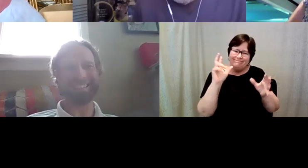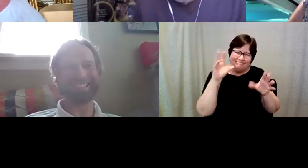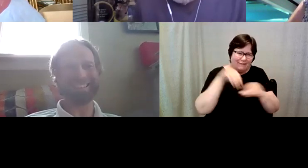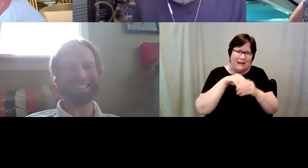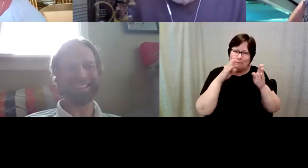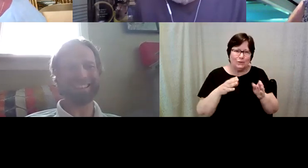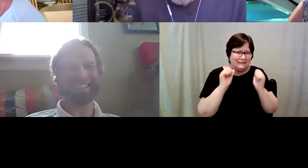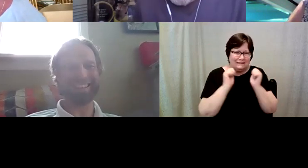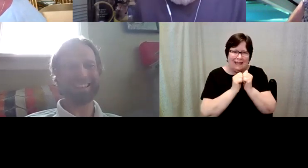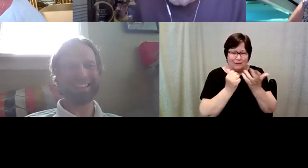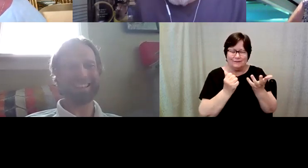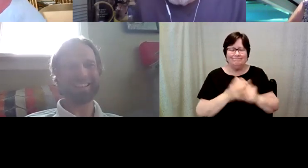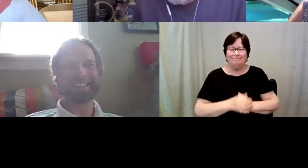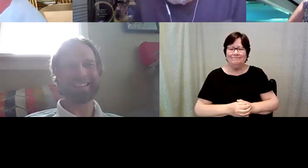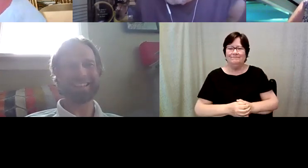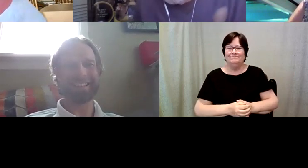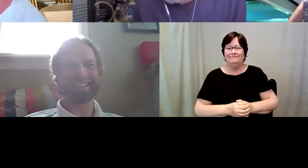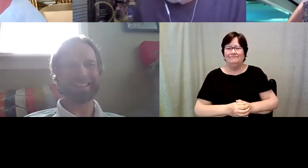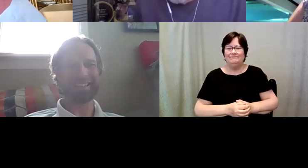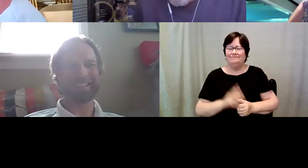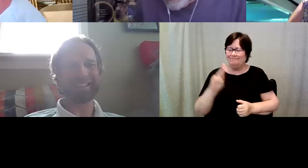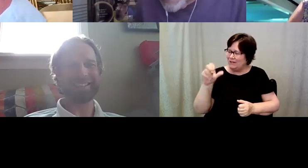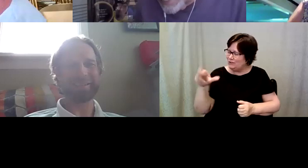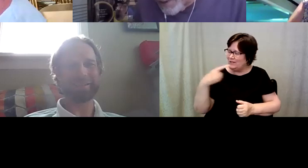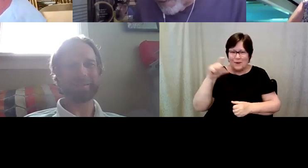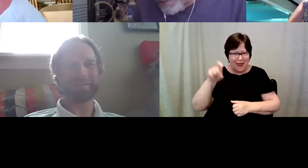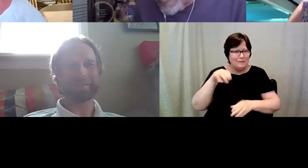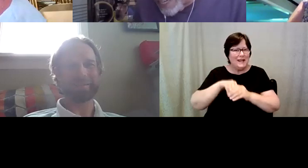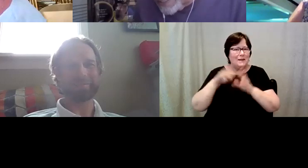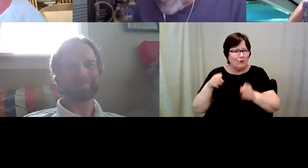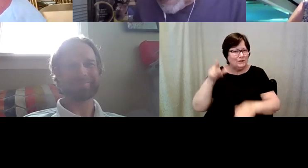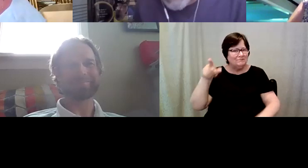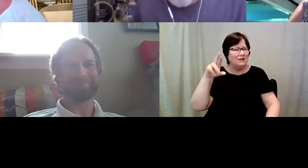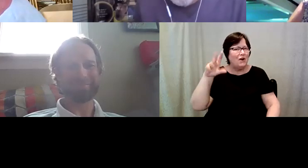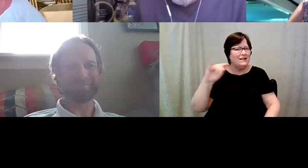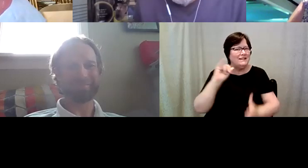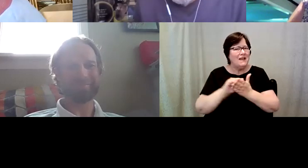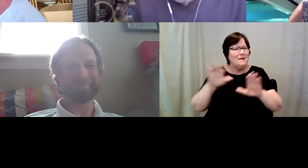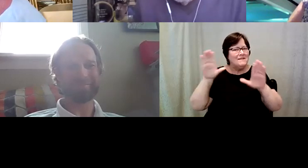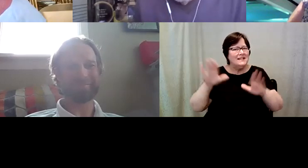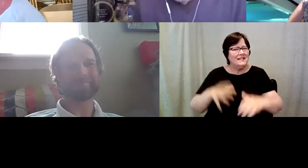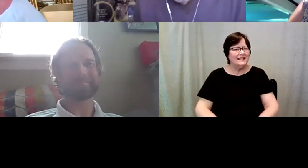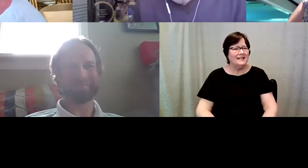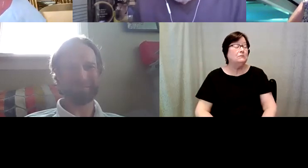D. Major Cohen: We have to do it, we have to do it in person at all righty that would be fantastic. Kelly Redder: we'll start there and then.